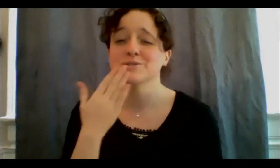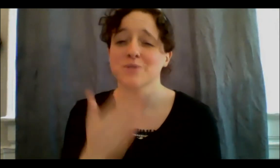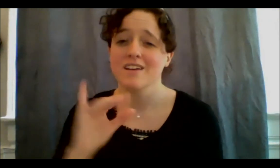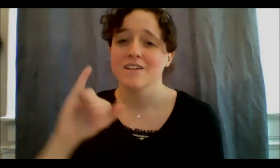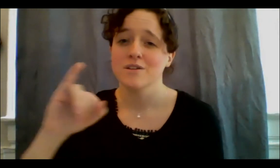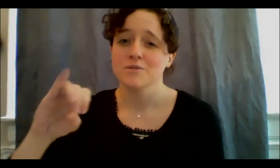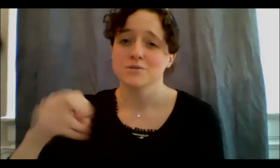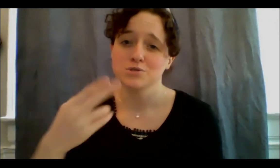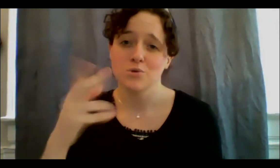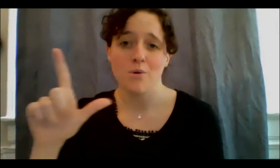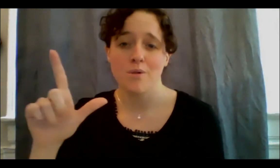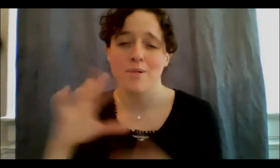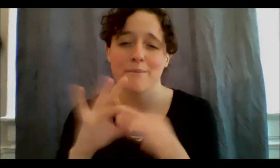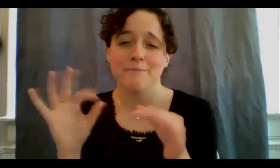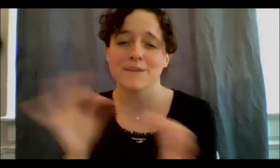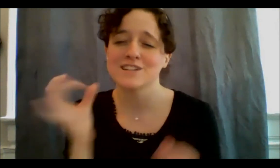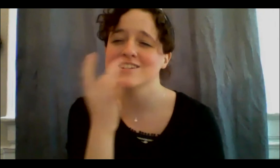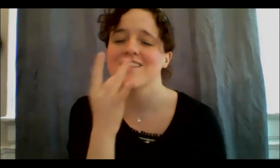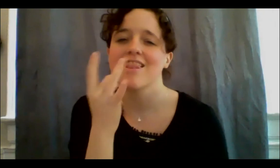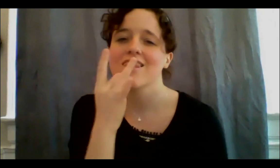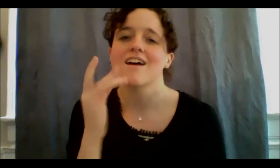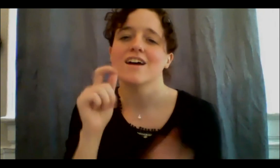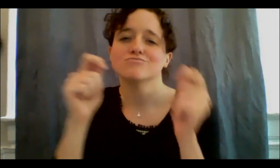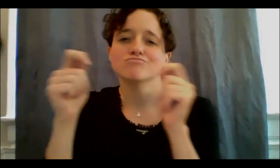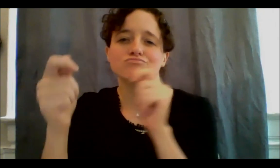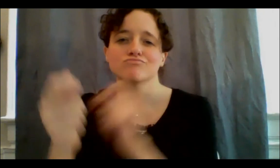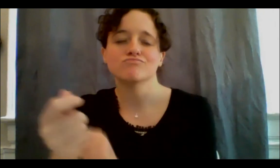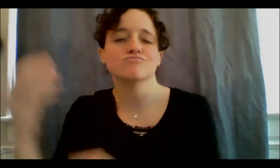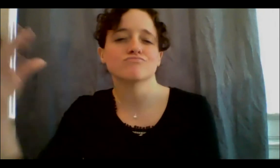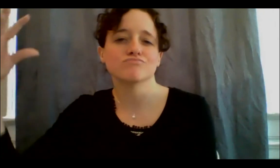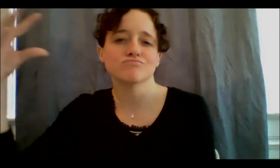like, yes! Spring is coming and it's about to look really different. I'm looking